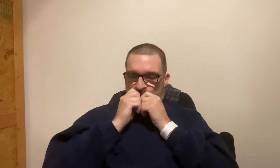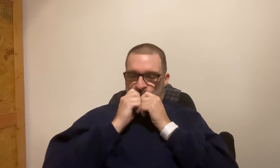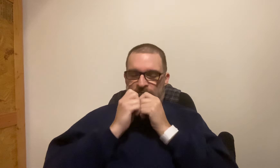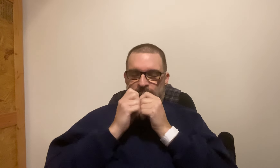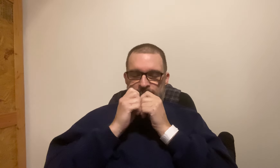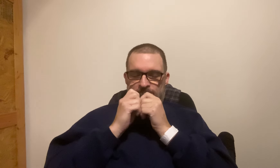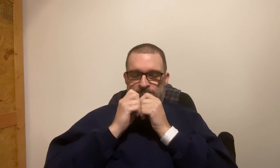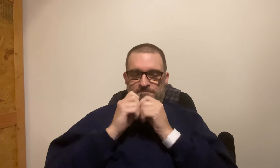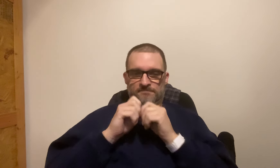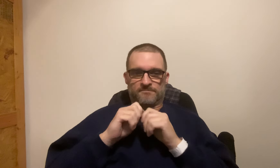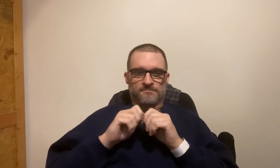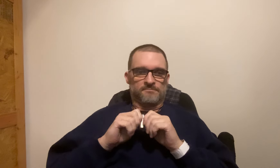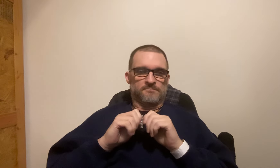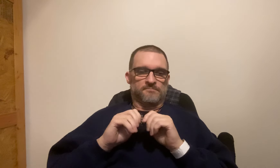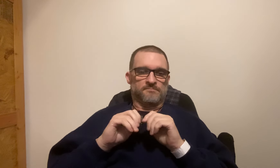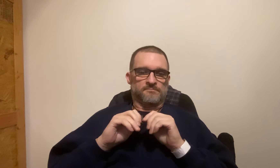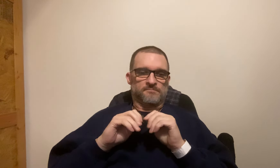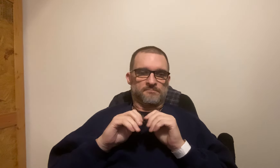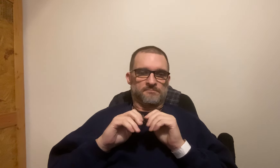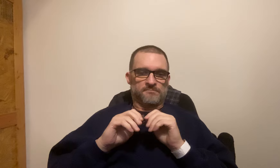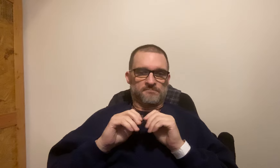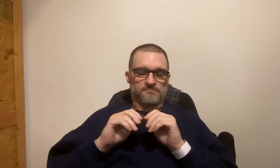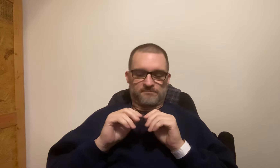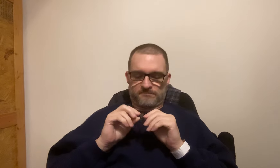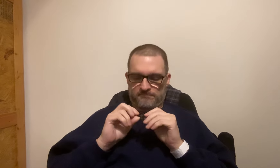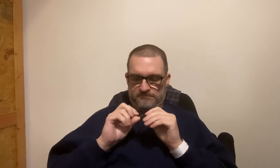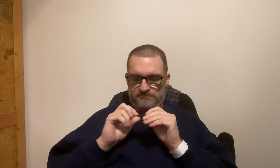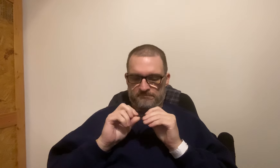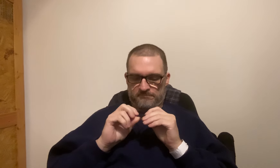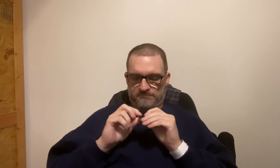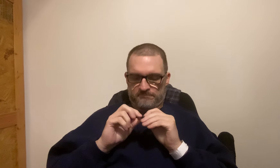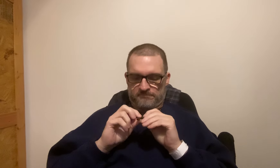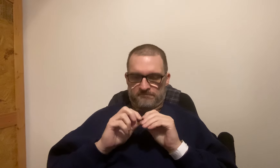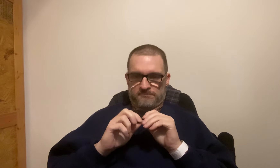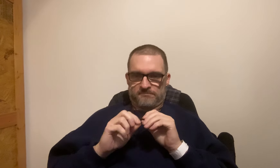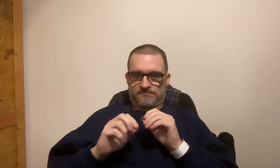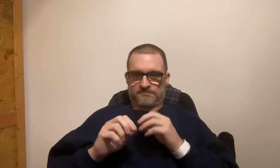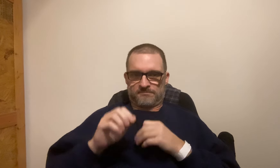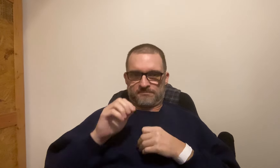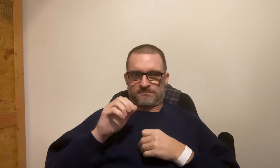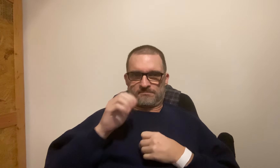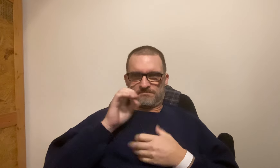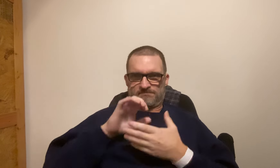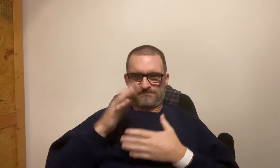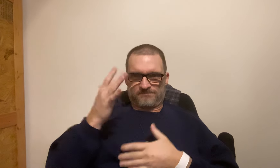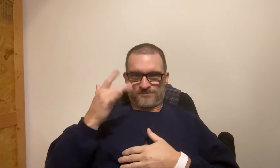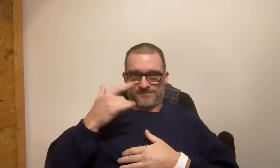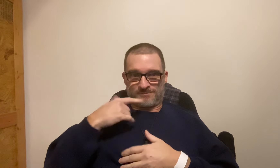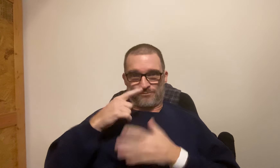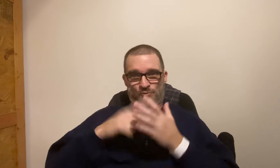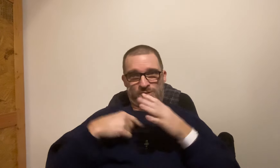*kisses the cross necklace* My wife asked me why was I scared?